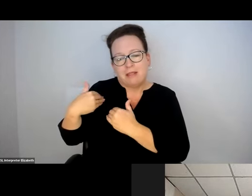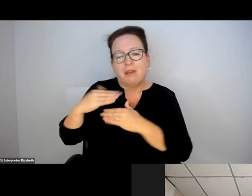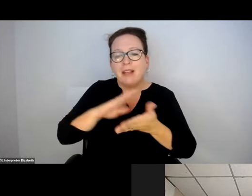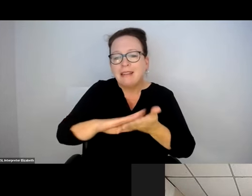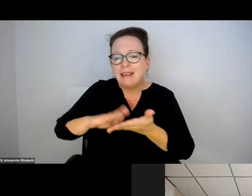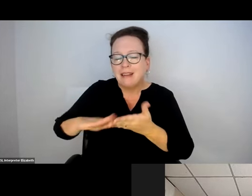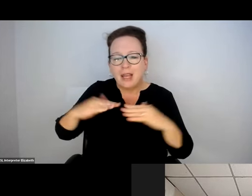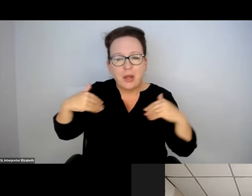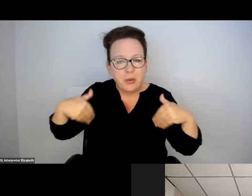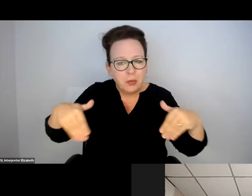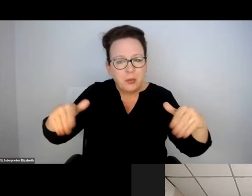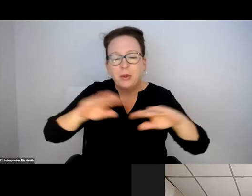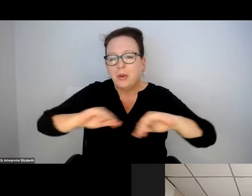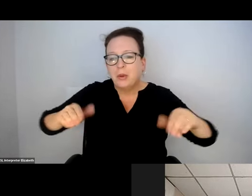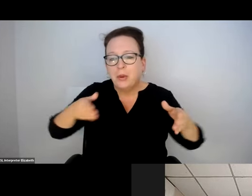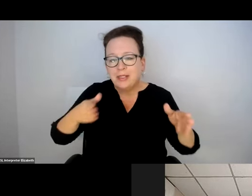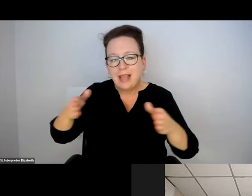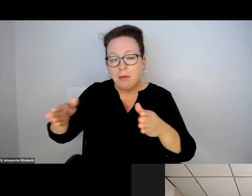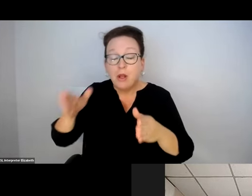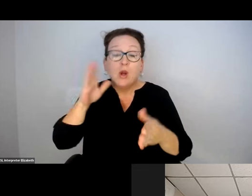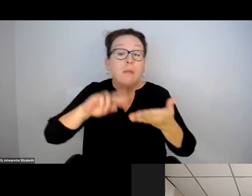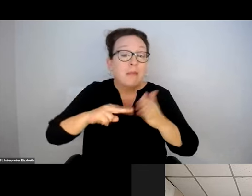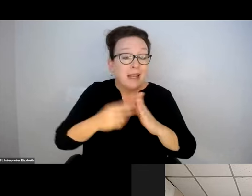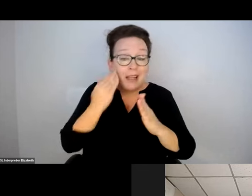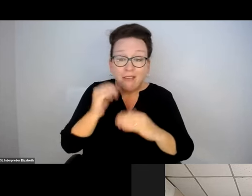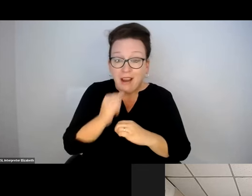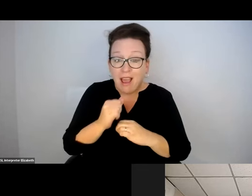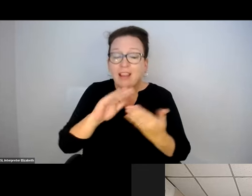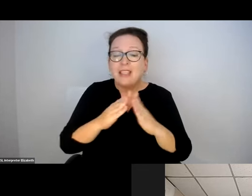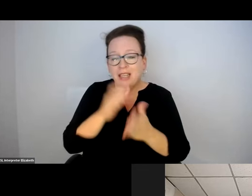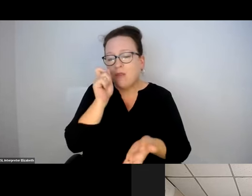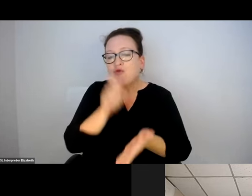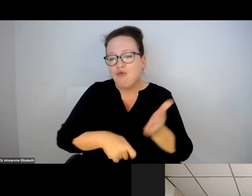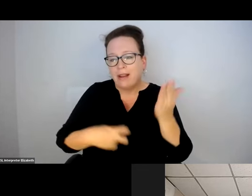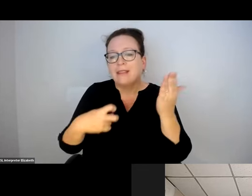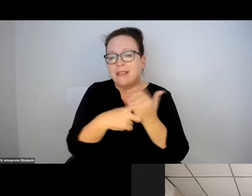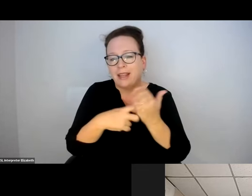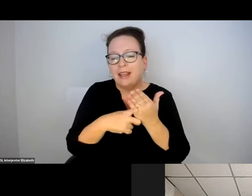MAINTENANCE RESPONSIBILITIES, INCLUDING TO CLEAR THE SIDEWALK. SO, THE CITY WOULD WRITE AN